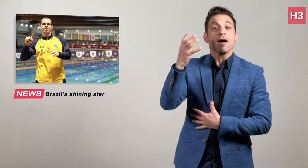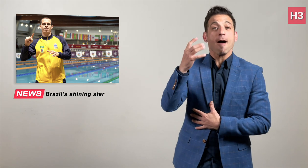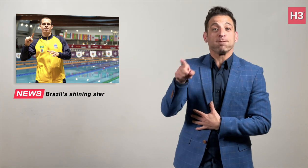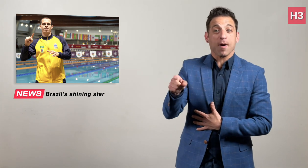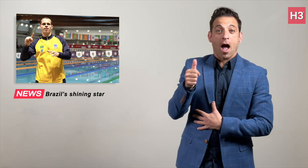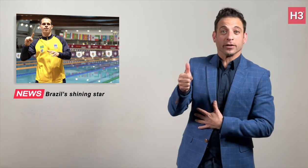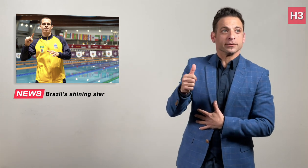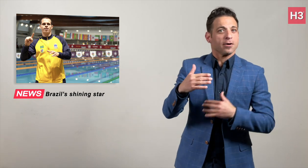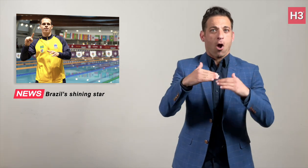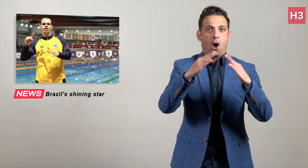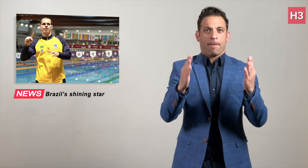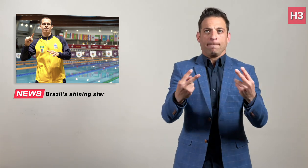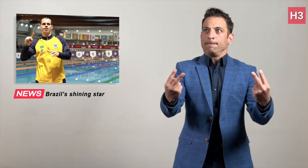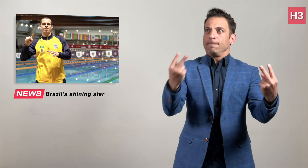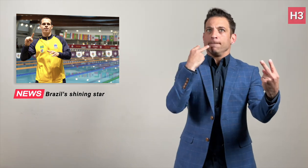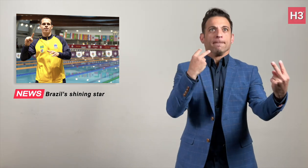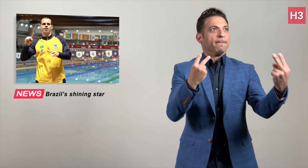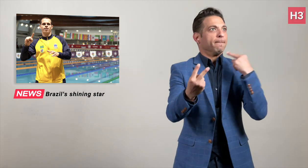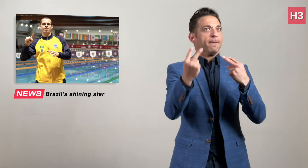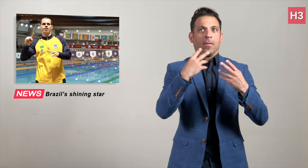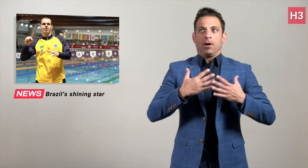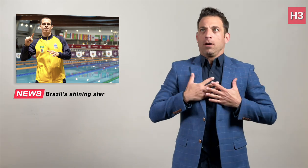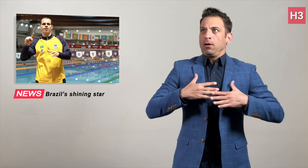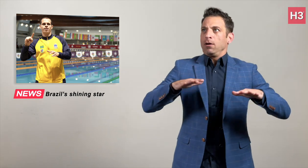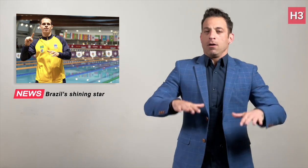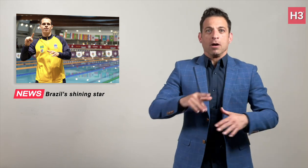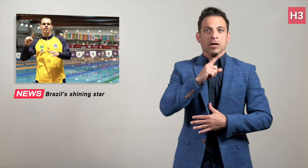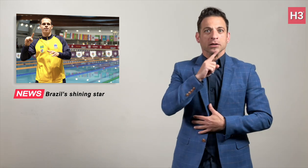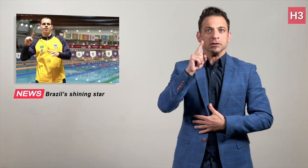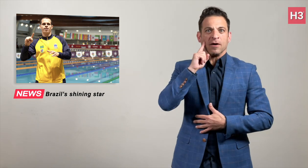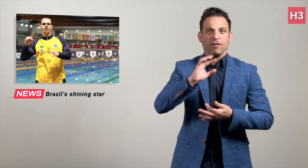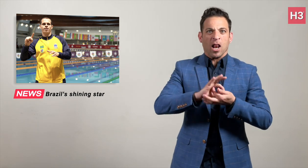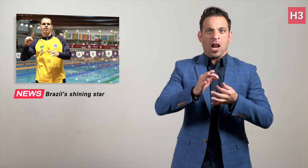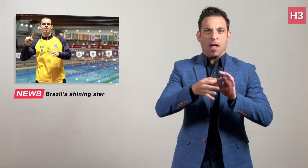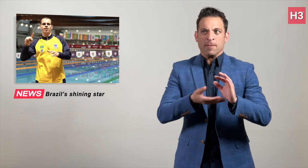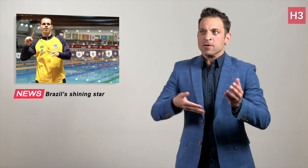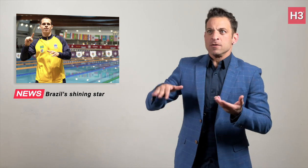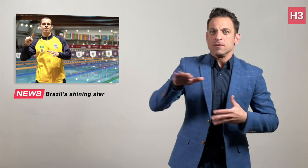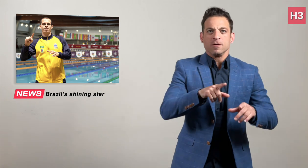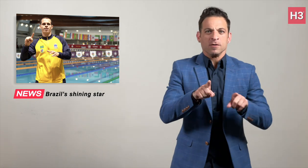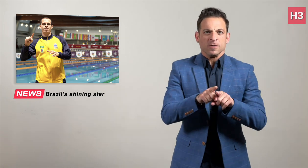Naturally, he was the main attraction